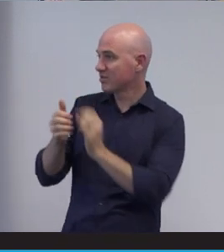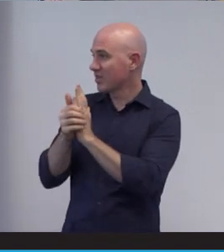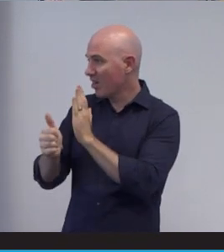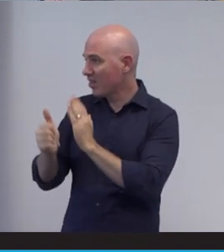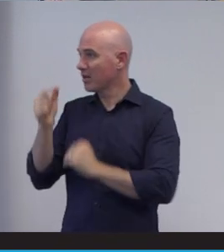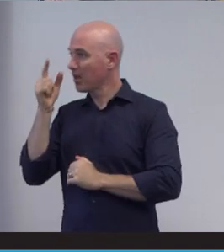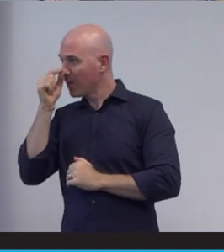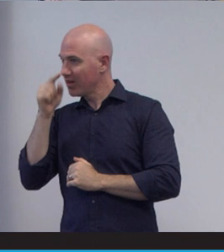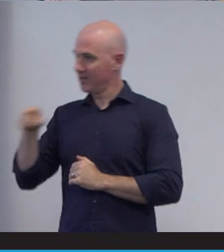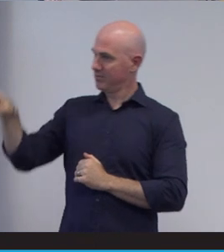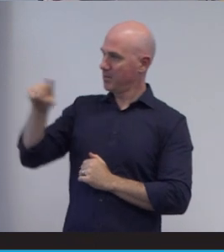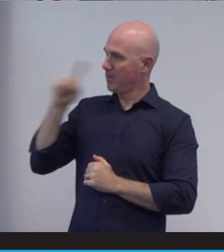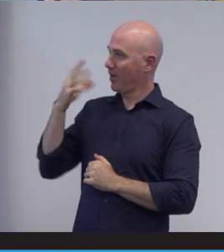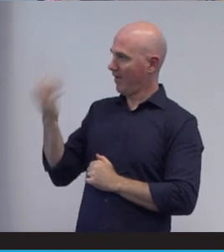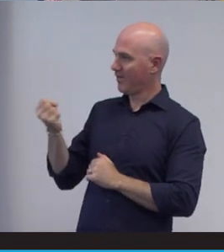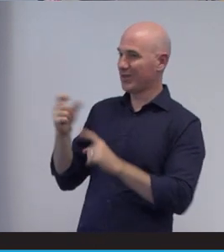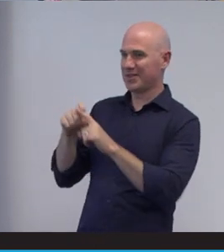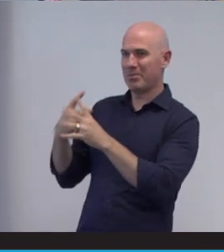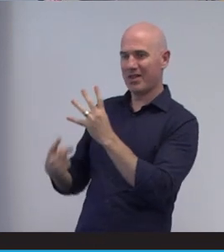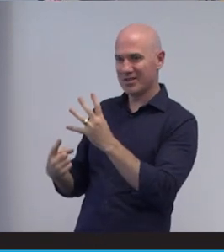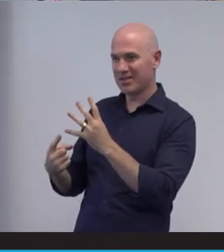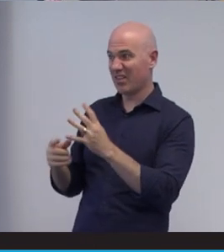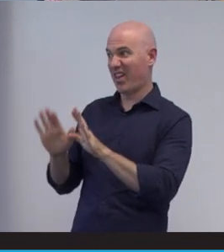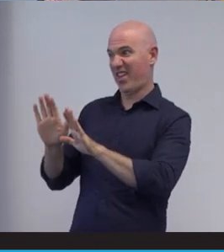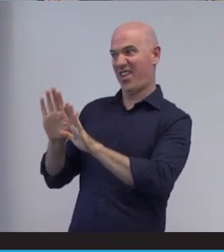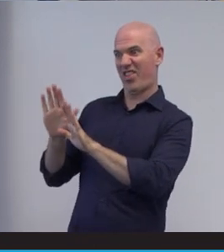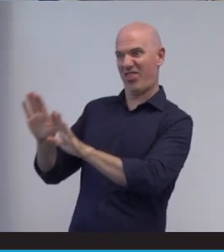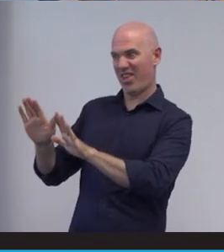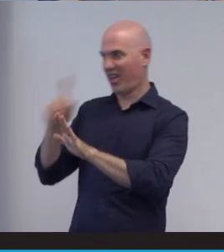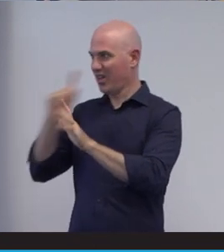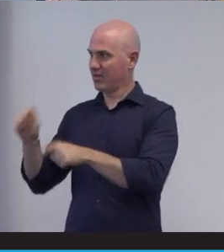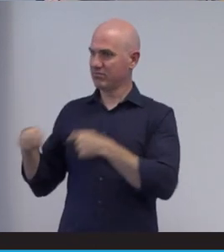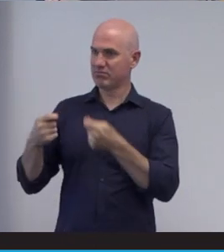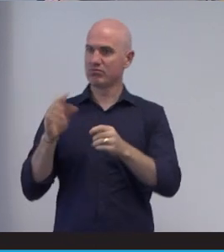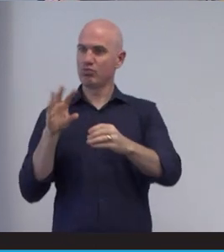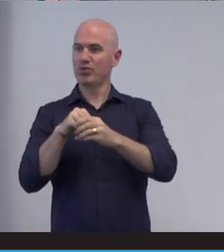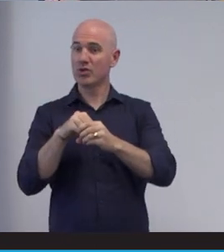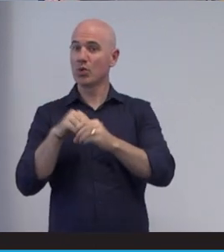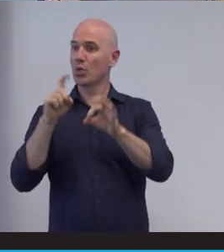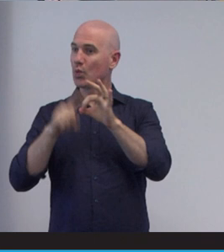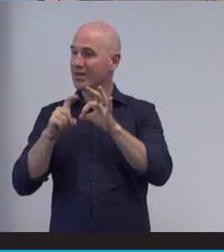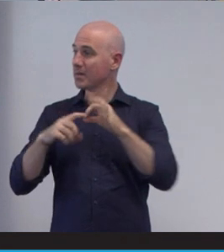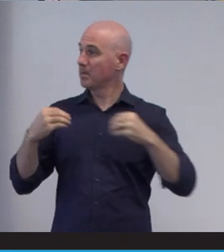with disability and what they bring to Queensland's business and economy.